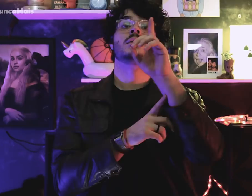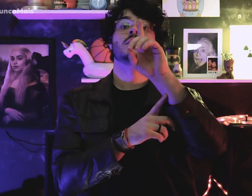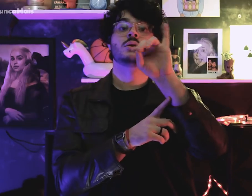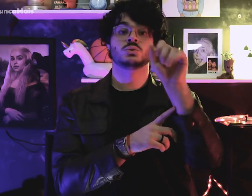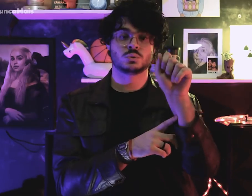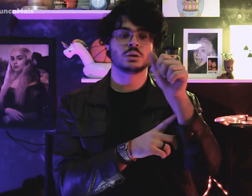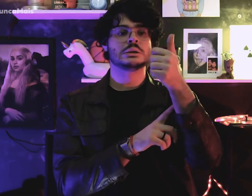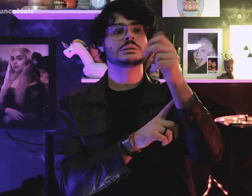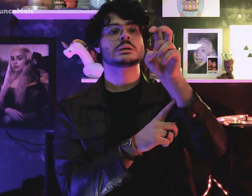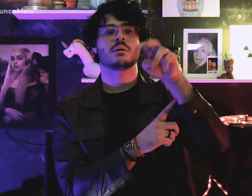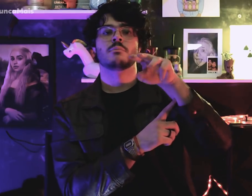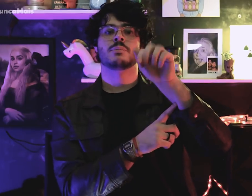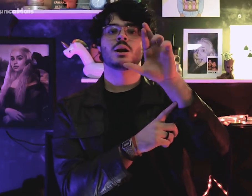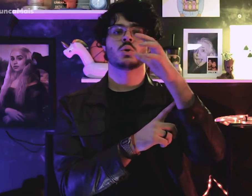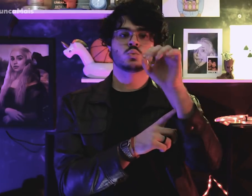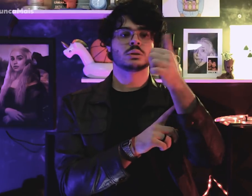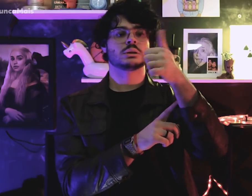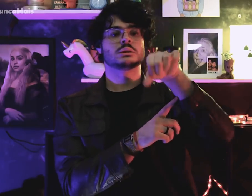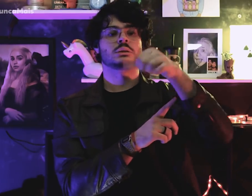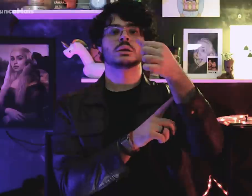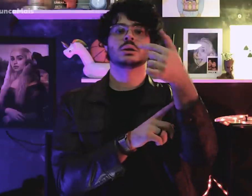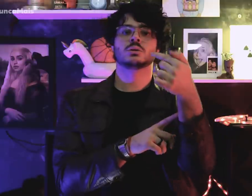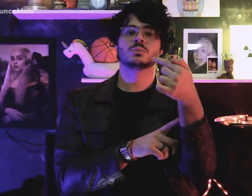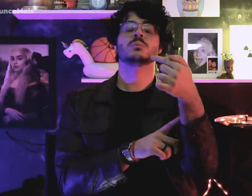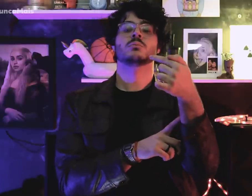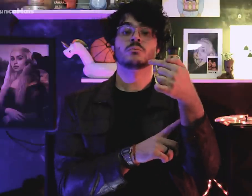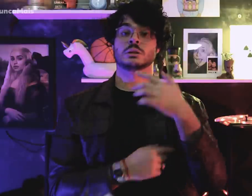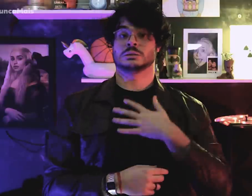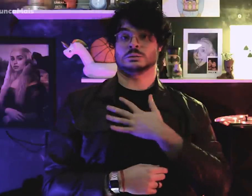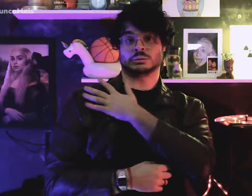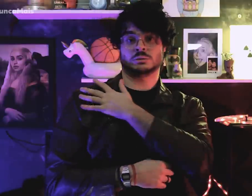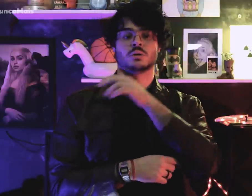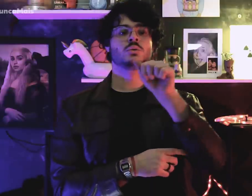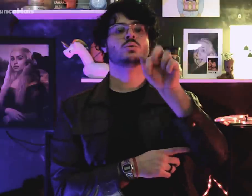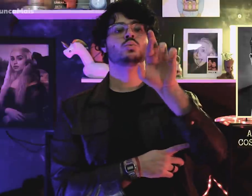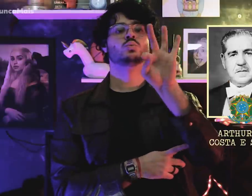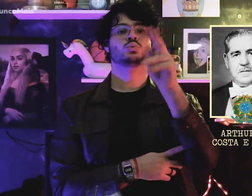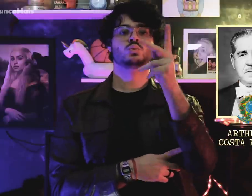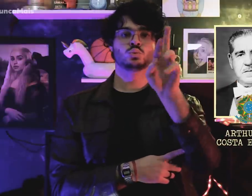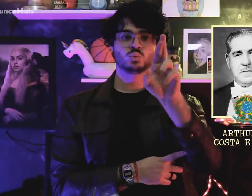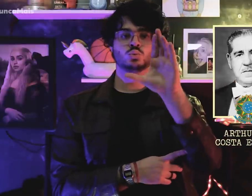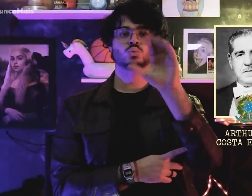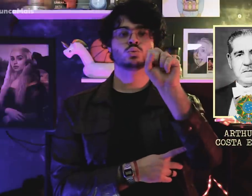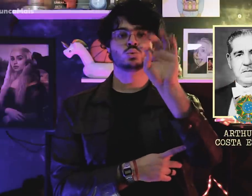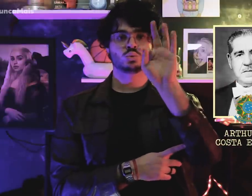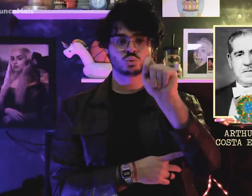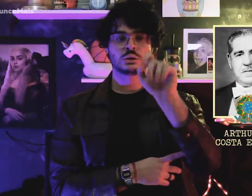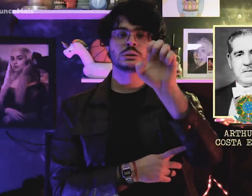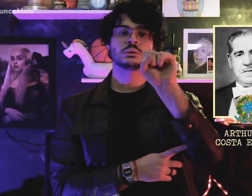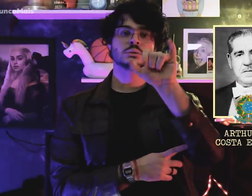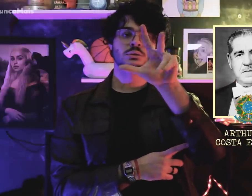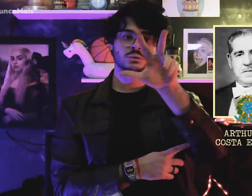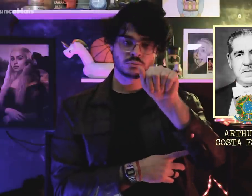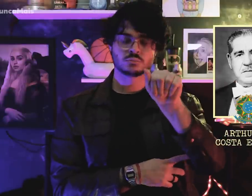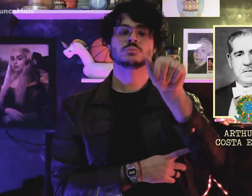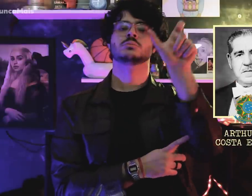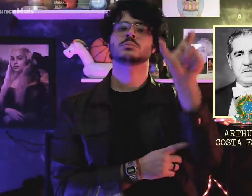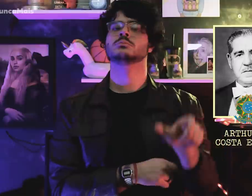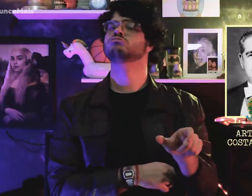On March 15, 1967, General Arthur da Costa e Silva, ARENA,